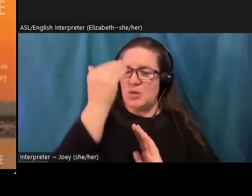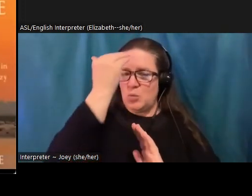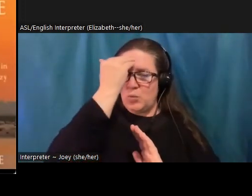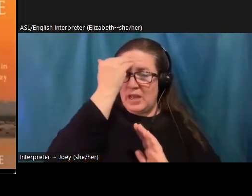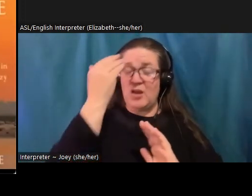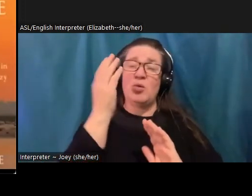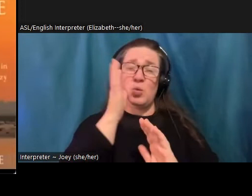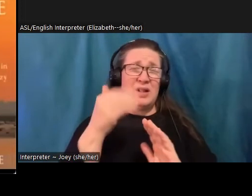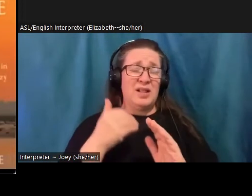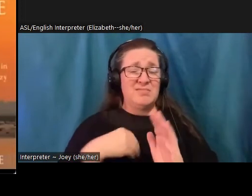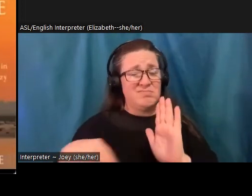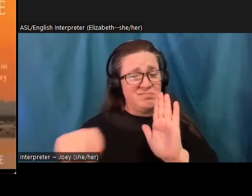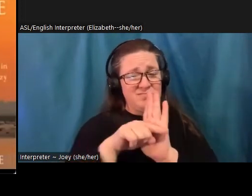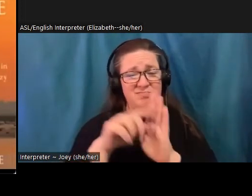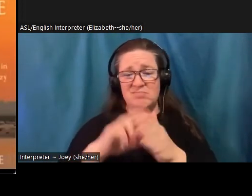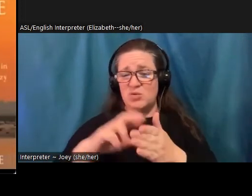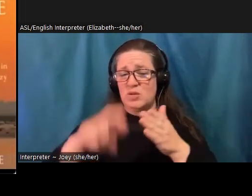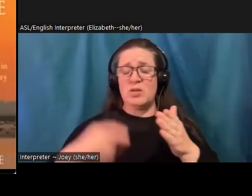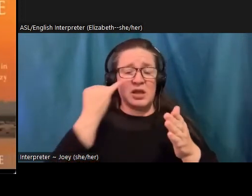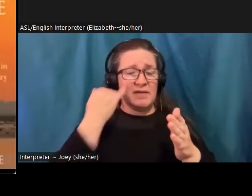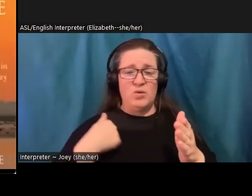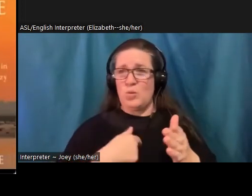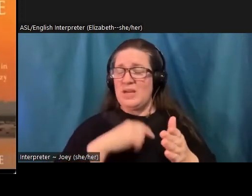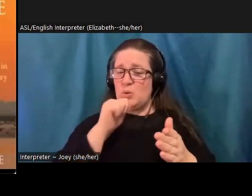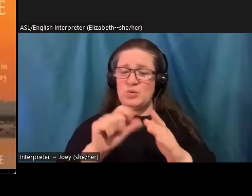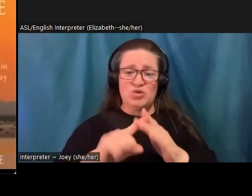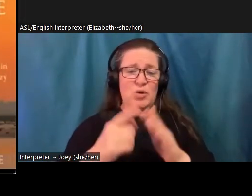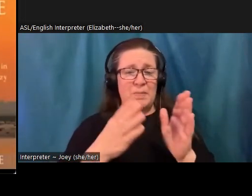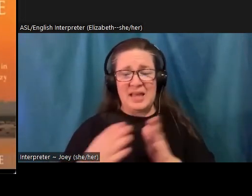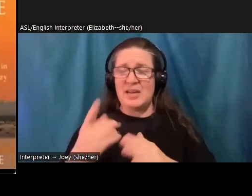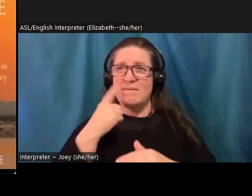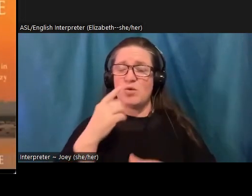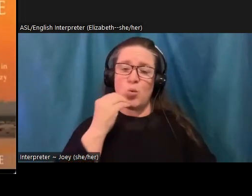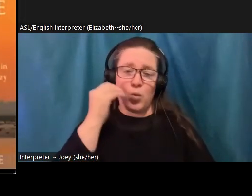contingency planning for homelessness. For people who are